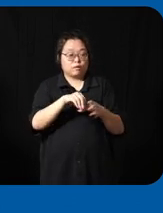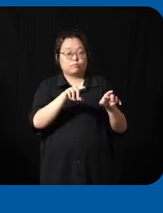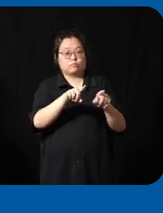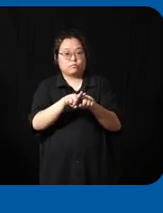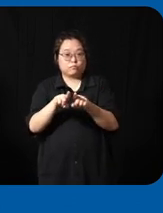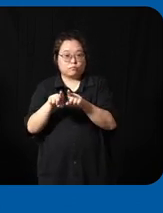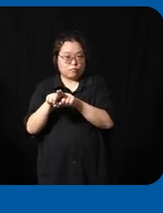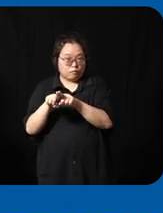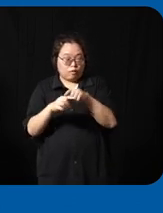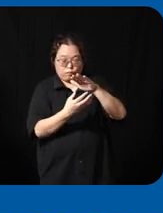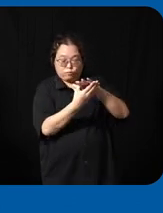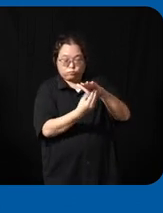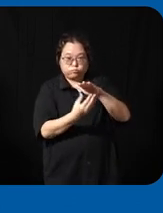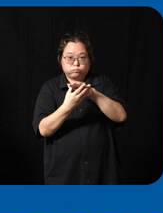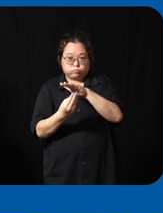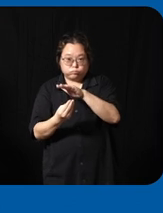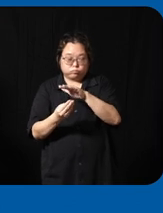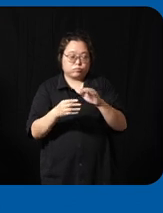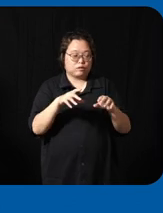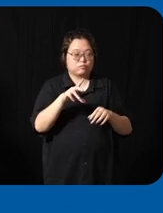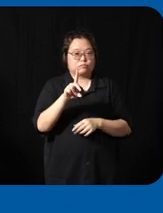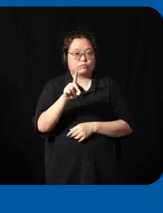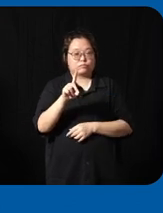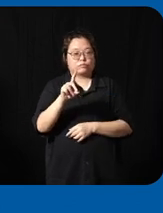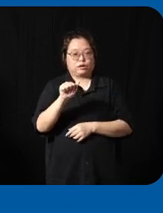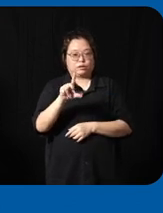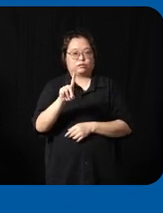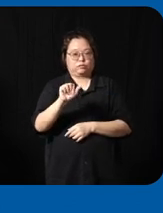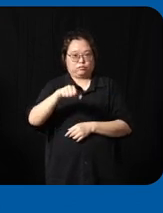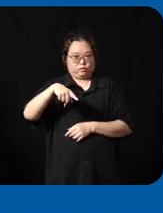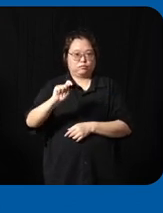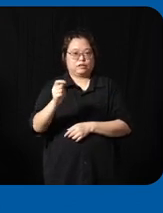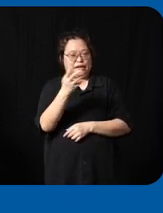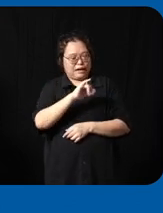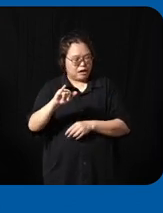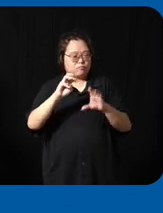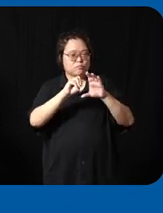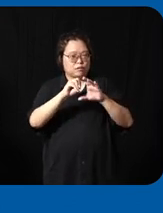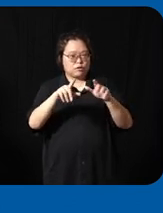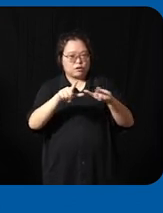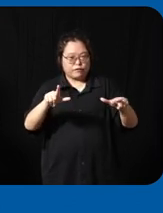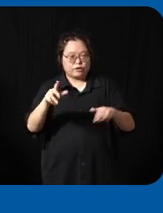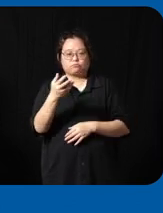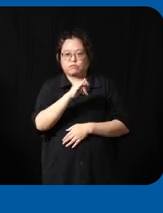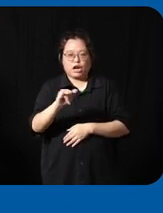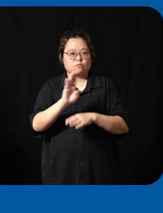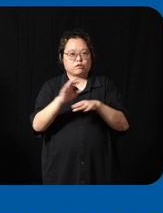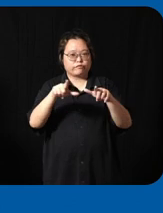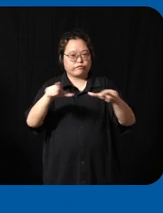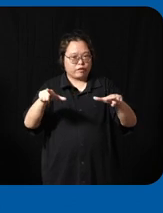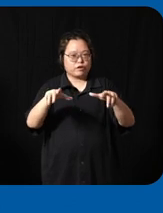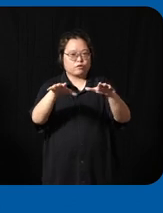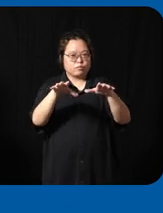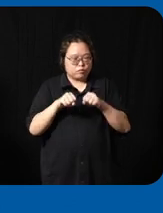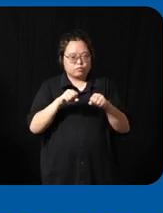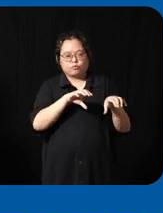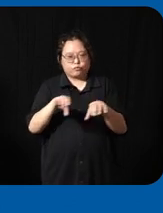replicated or adapted at any specific Market level or by any business so very simply put we have the